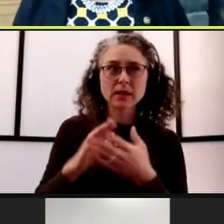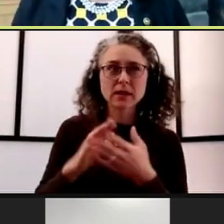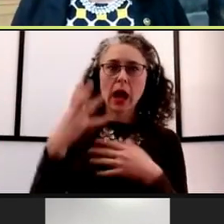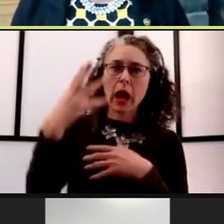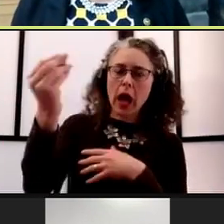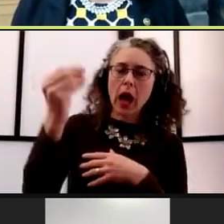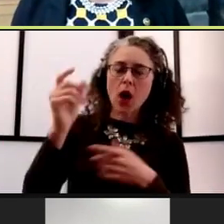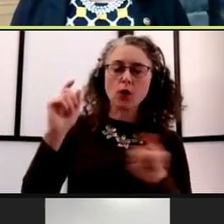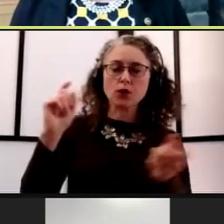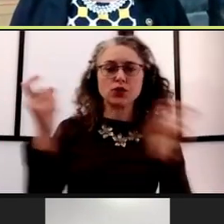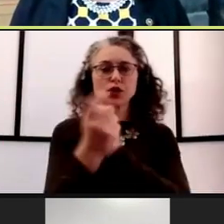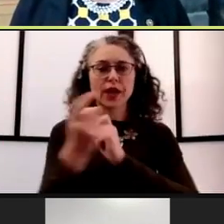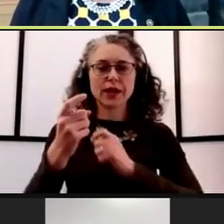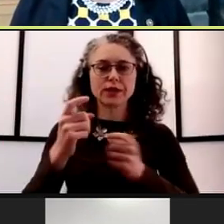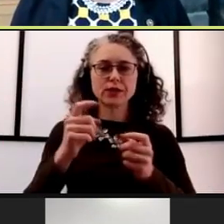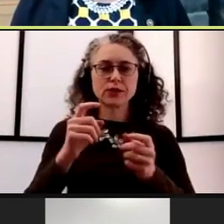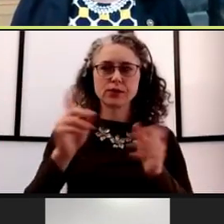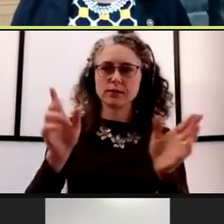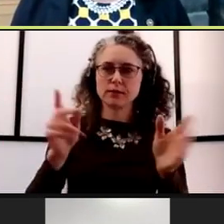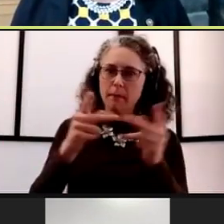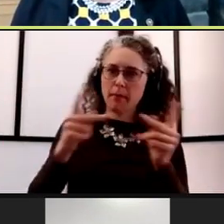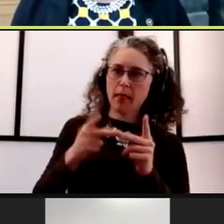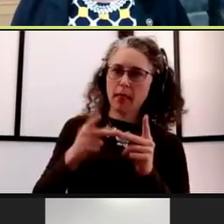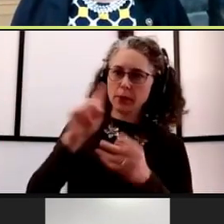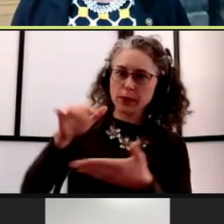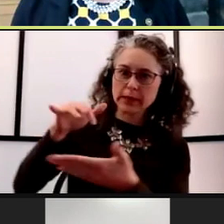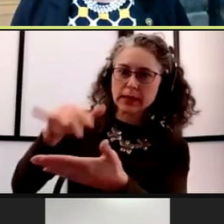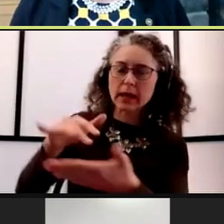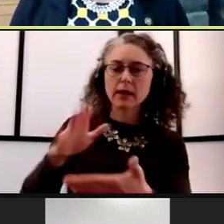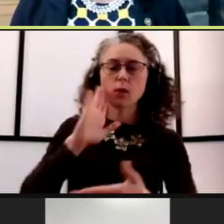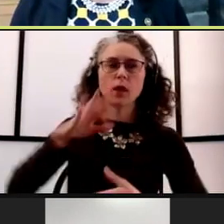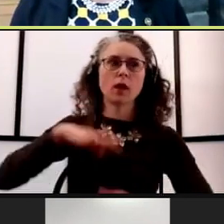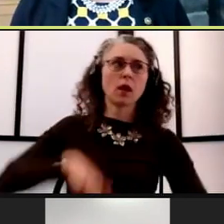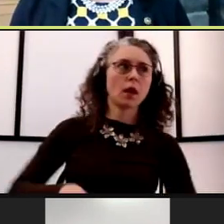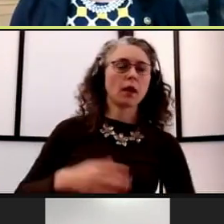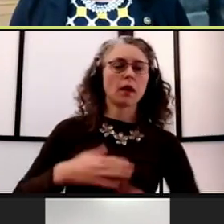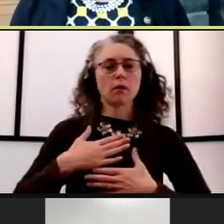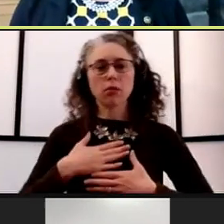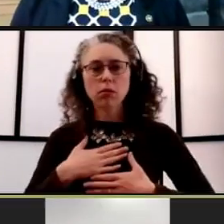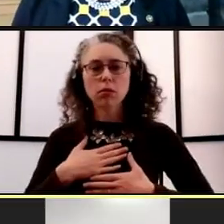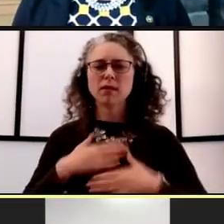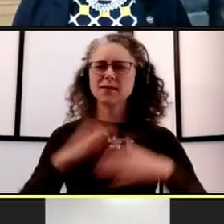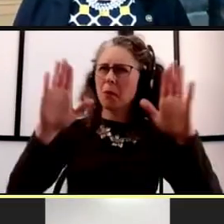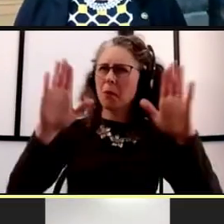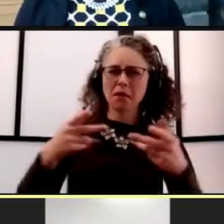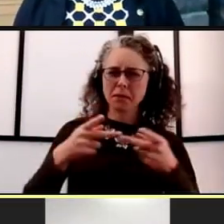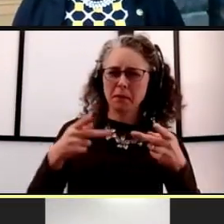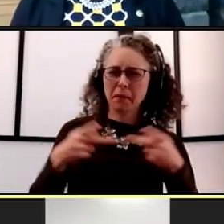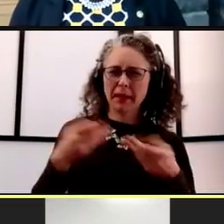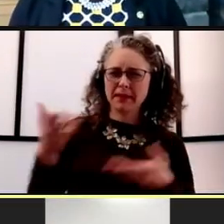I think it will do you a lot of good and there are just some great spaces on campus Just to jump back in, If I could, for just a moment.